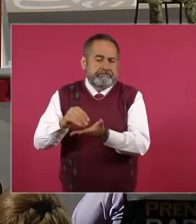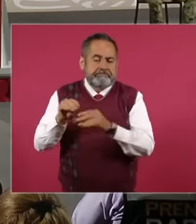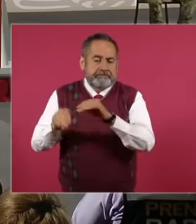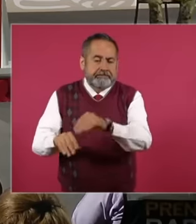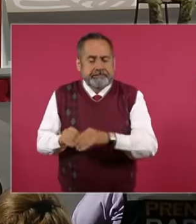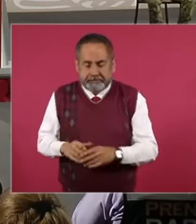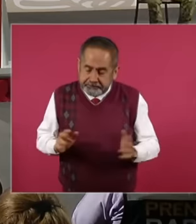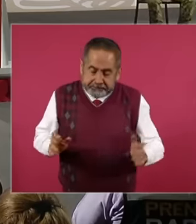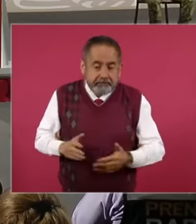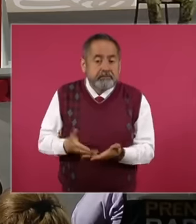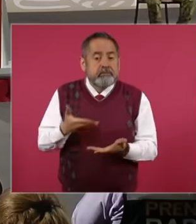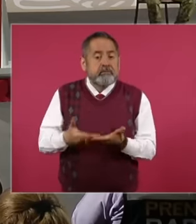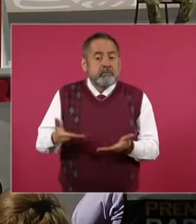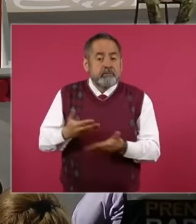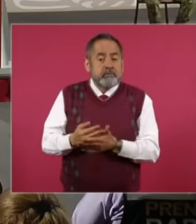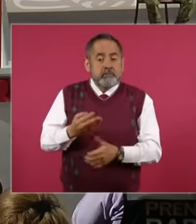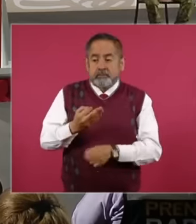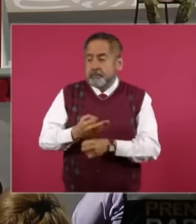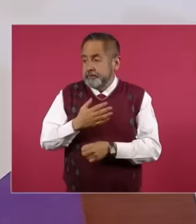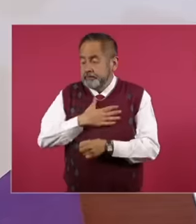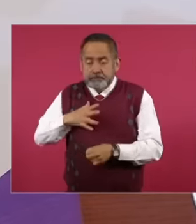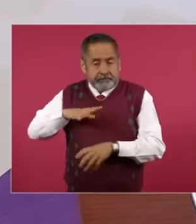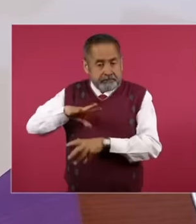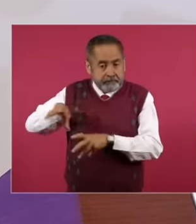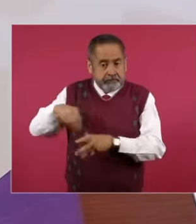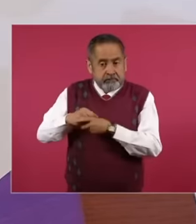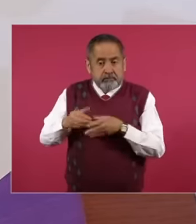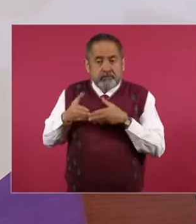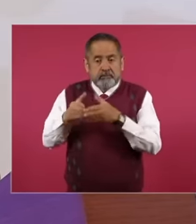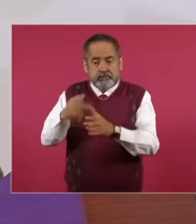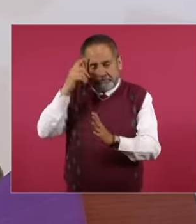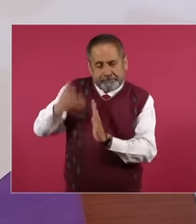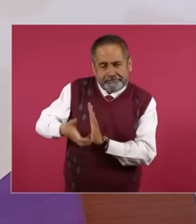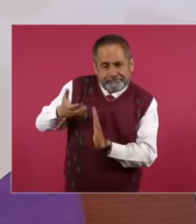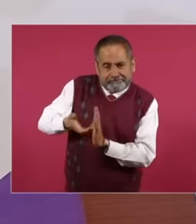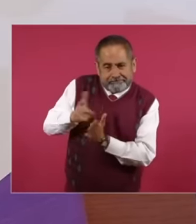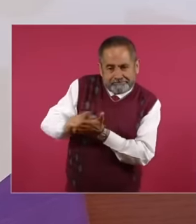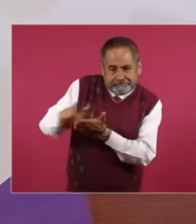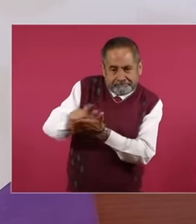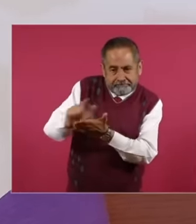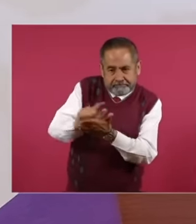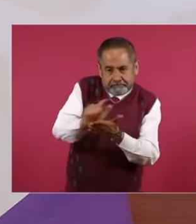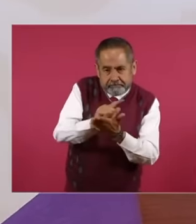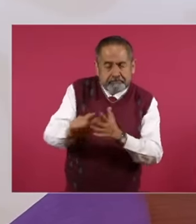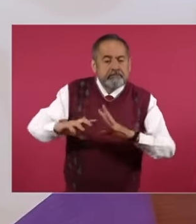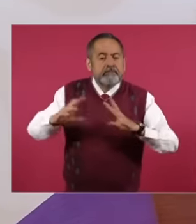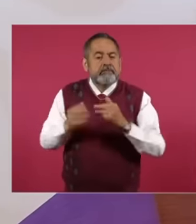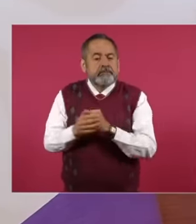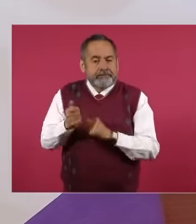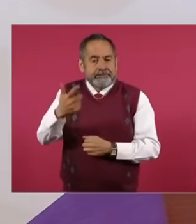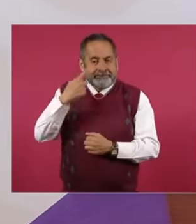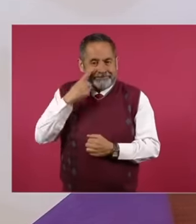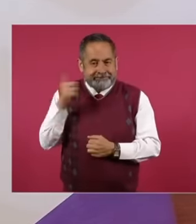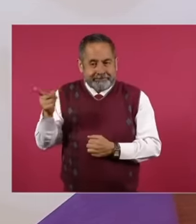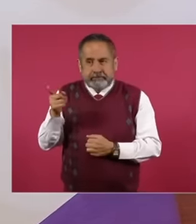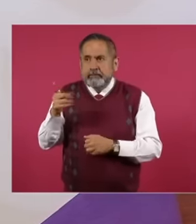the chairel dredge in our fleet This chairel dredge was built in Monterey